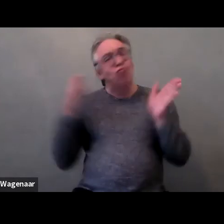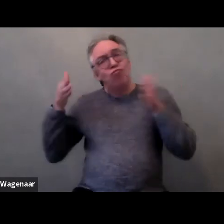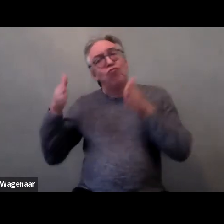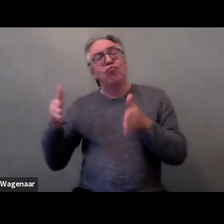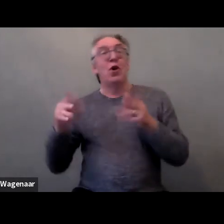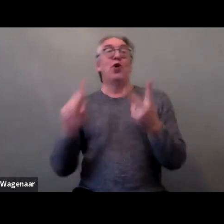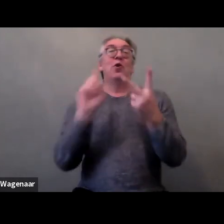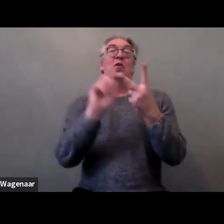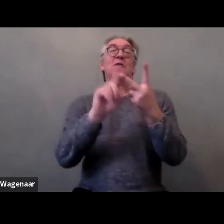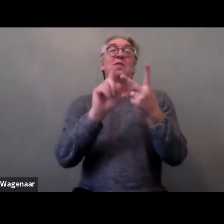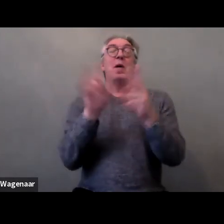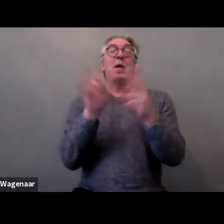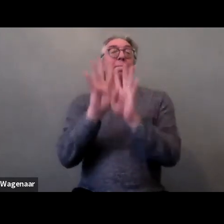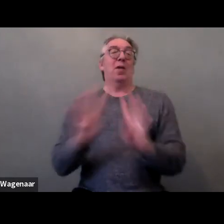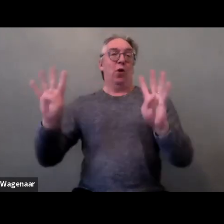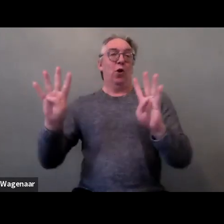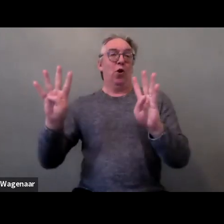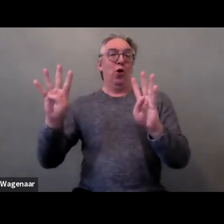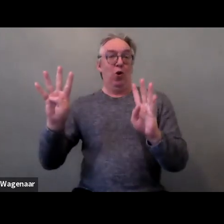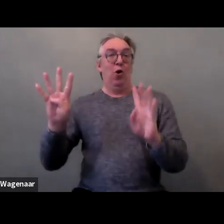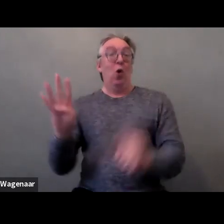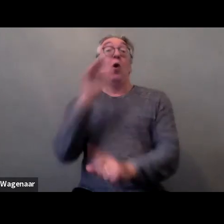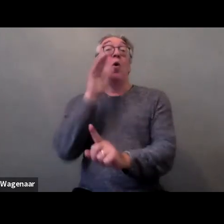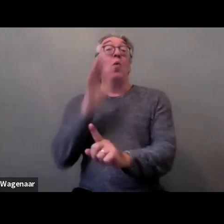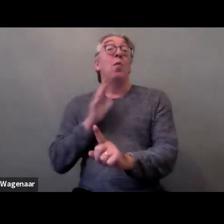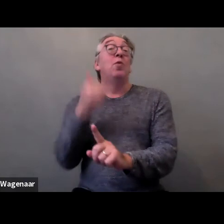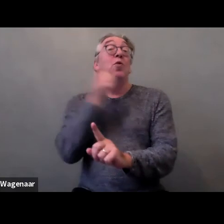Acting to end violence against women and girls with disabilities.